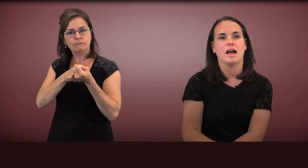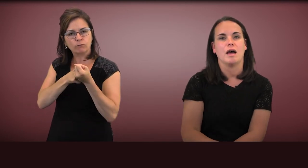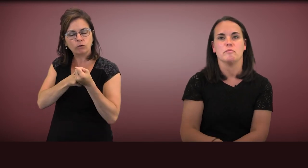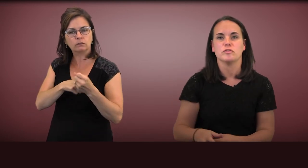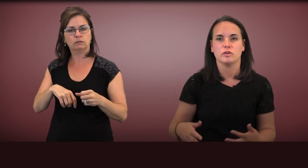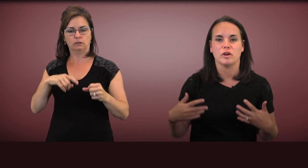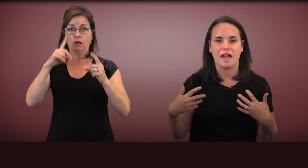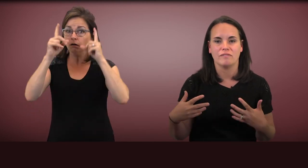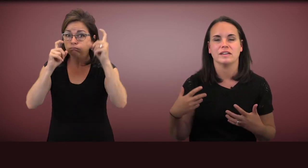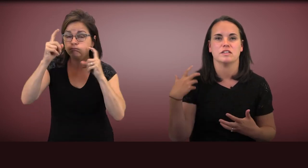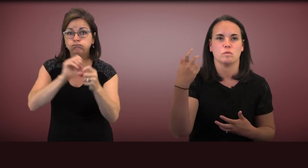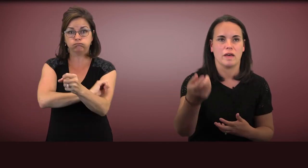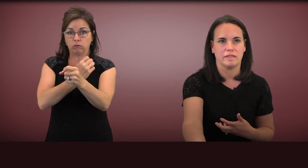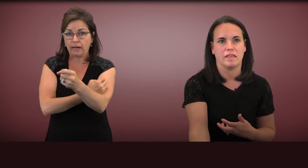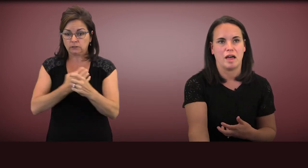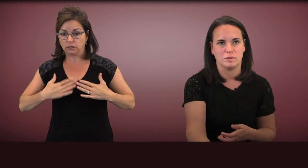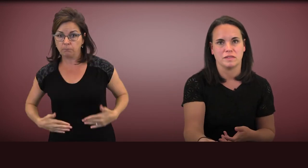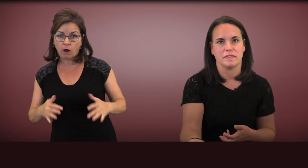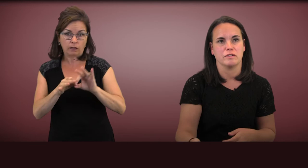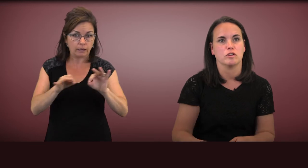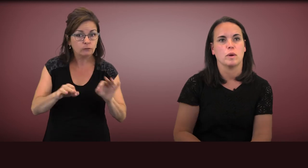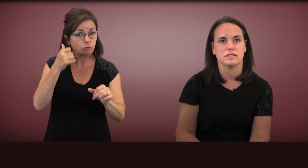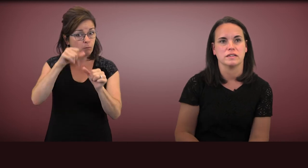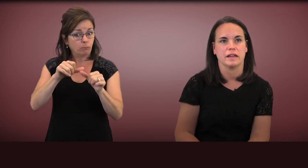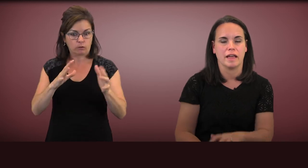through your affect, as well as, the object that they're requesting,